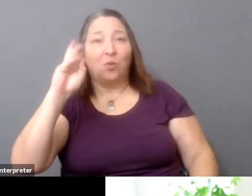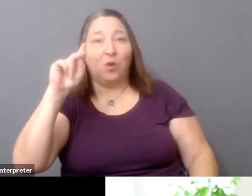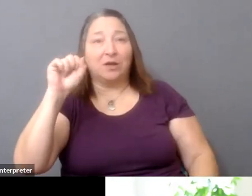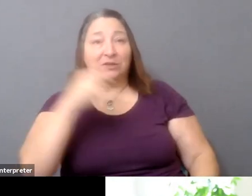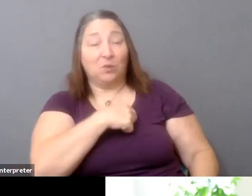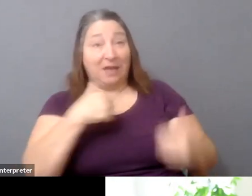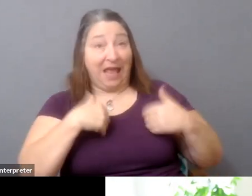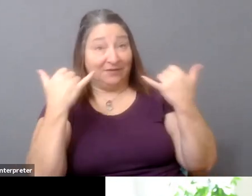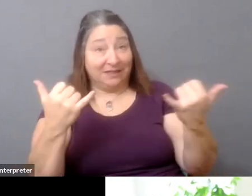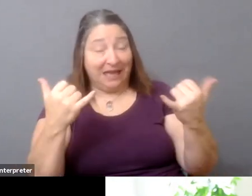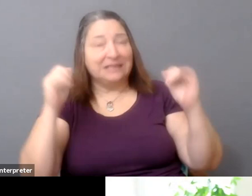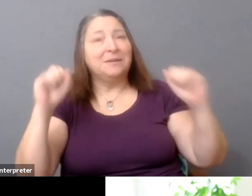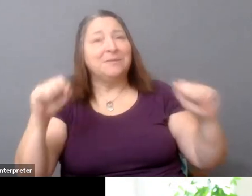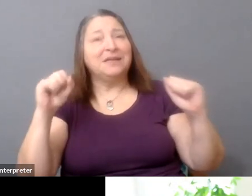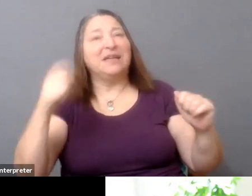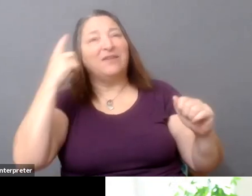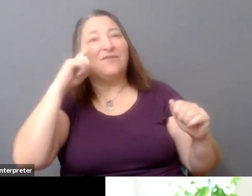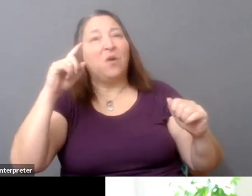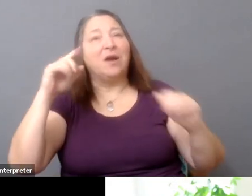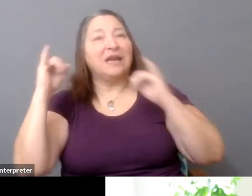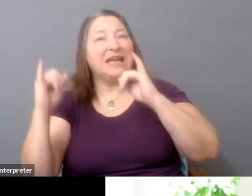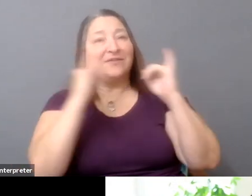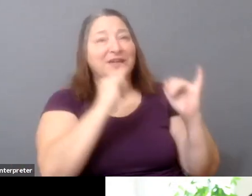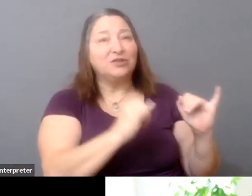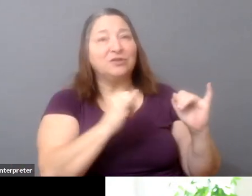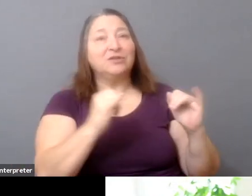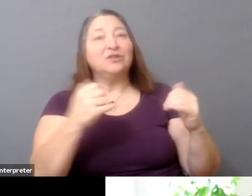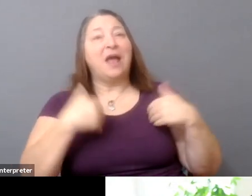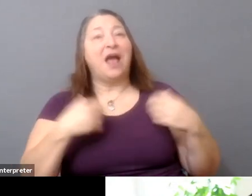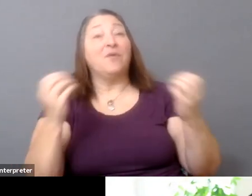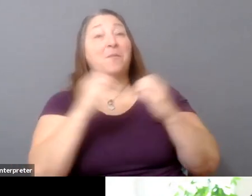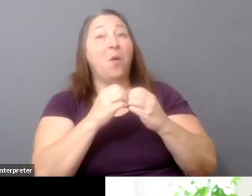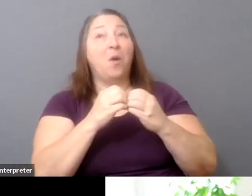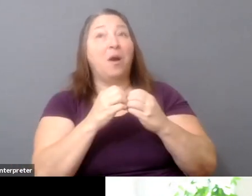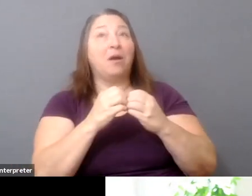to amass some sort of influence or power in one realm